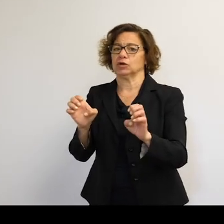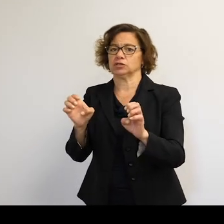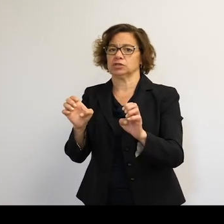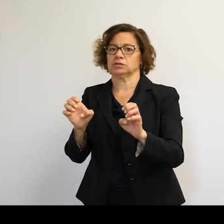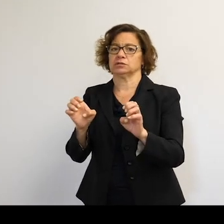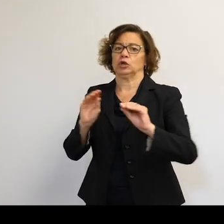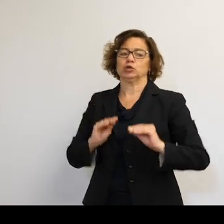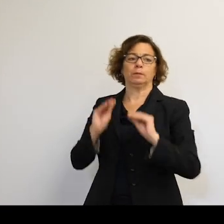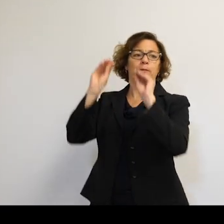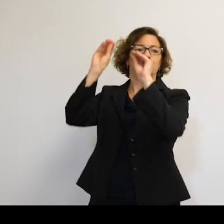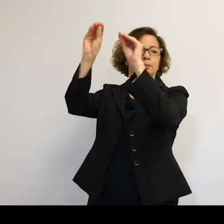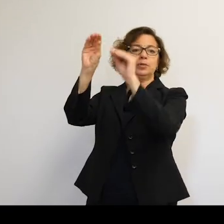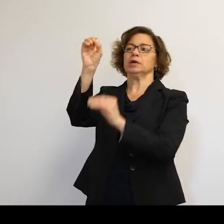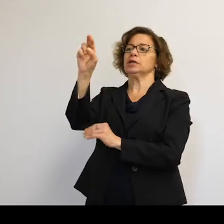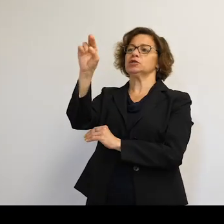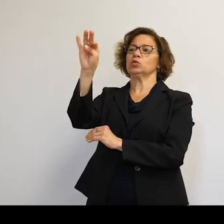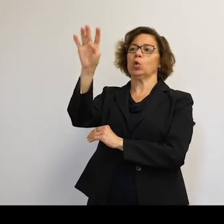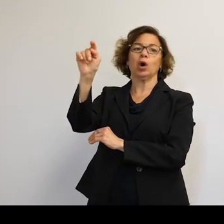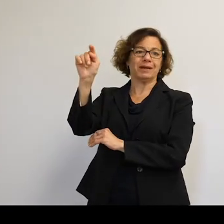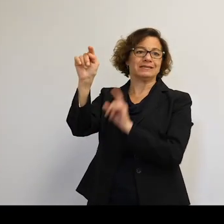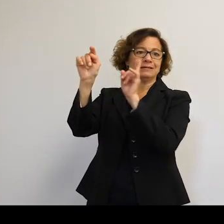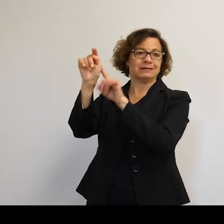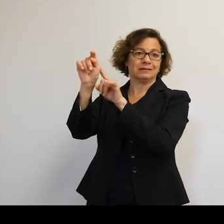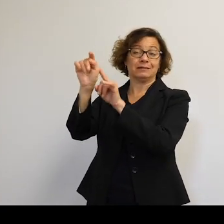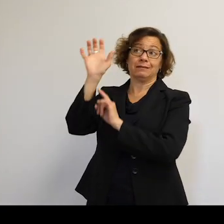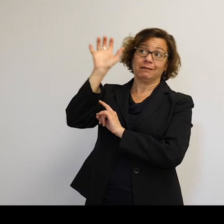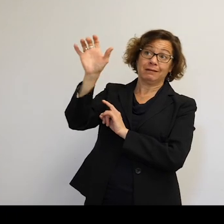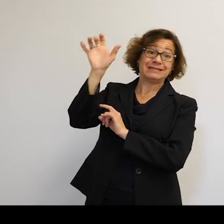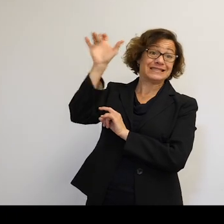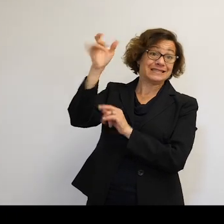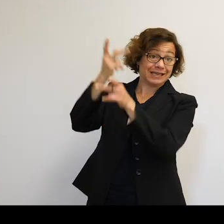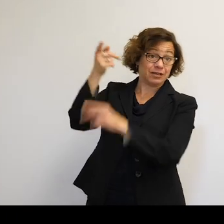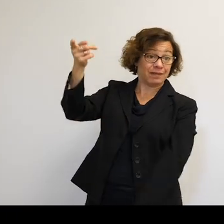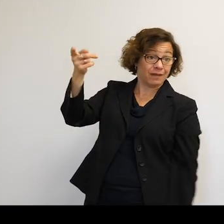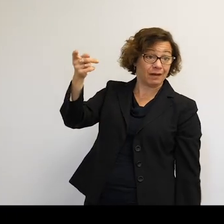Anything you can do once you're there to reuse it in any manner would be a fantastic use.